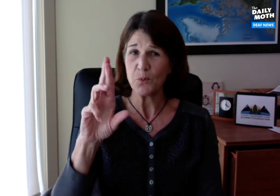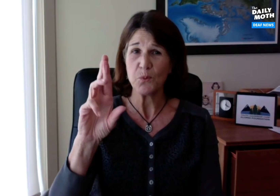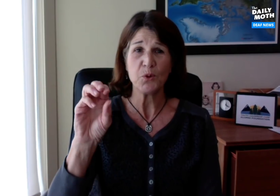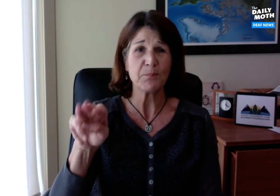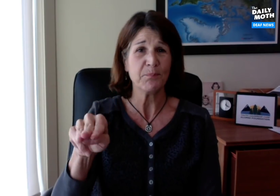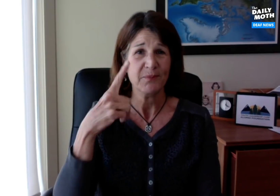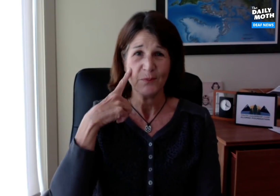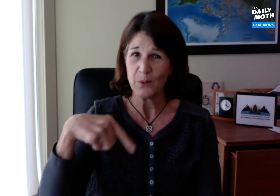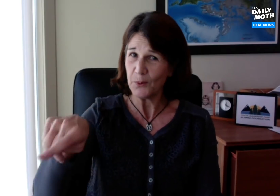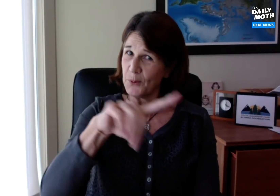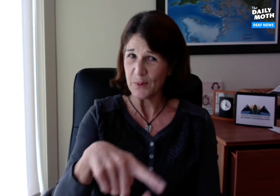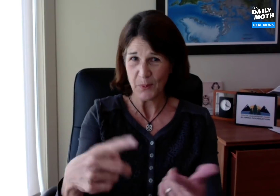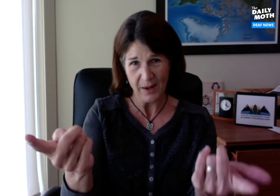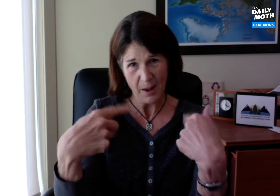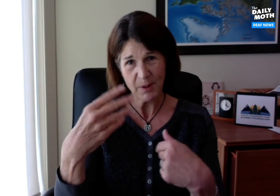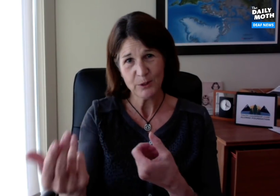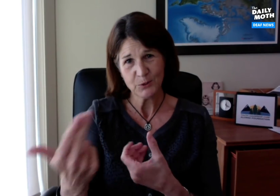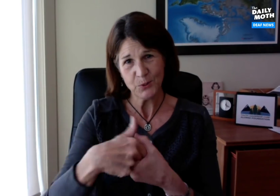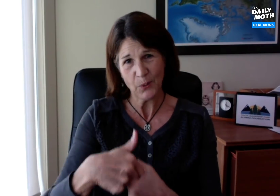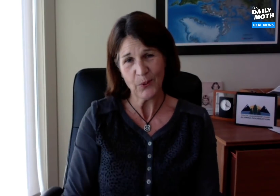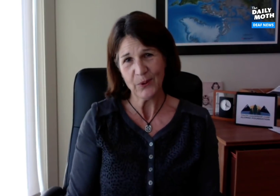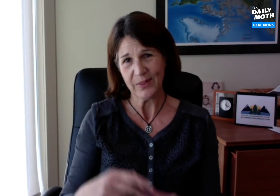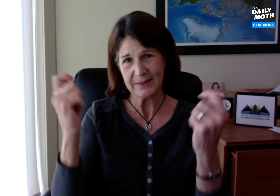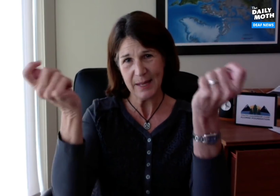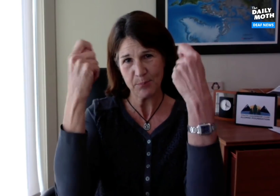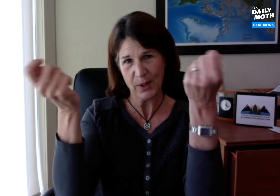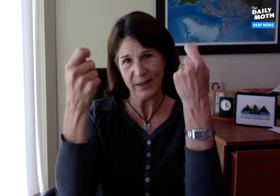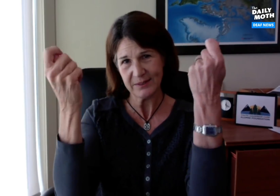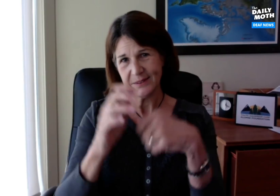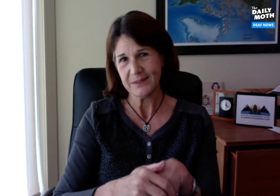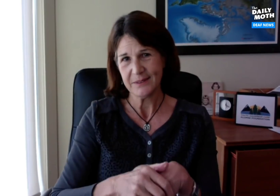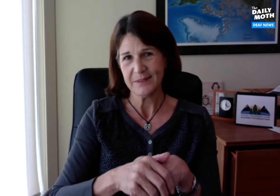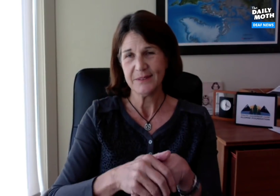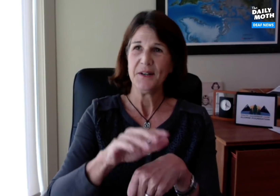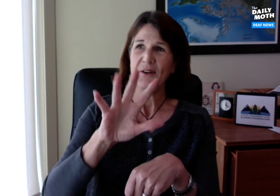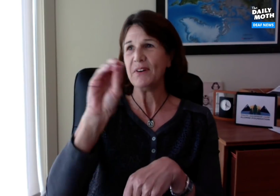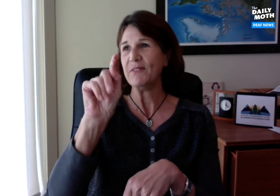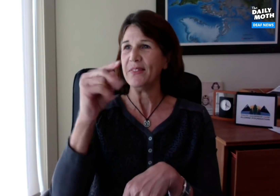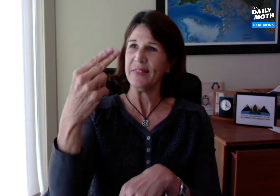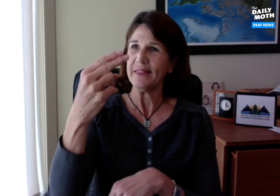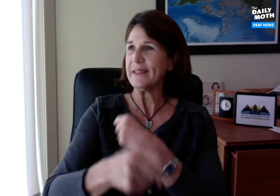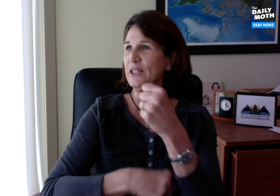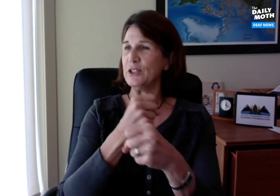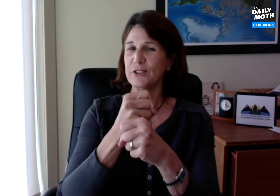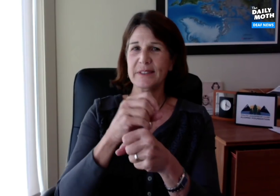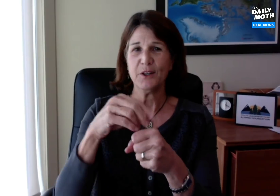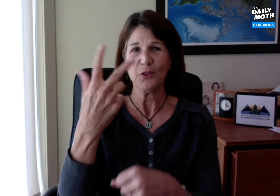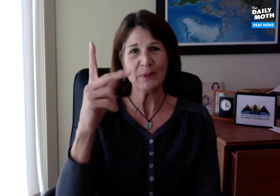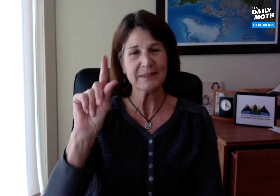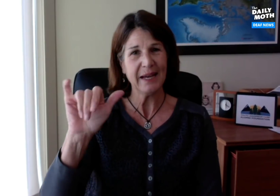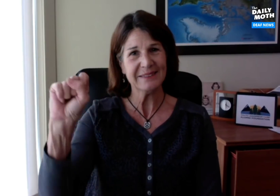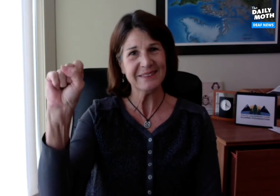I have room for you... come and join us... to celebrate the 50th anniversary over 3 days!